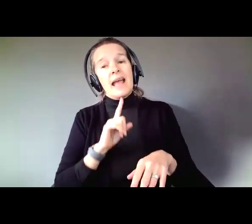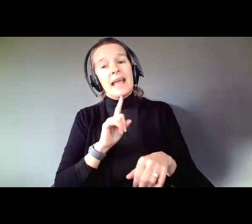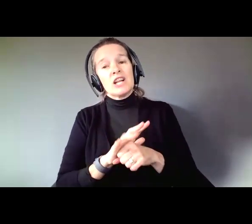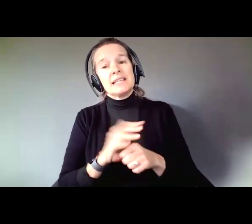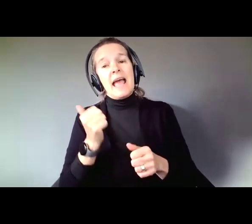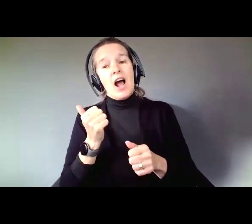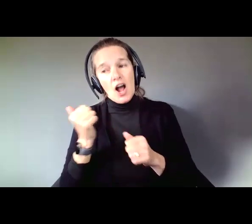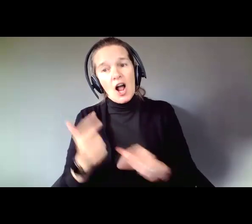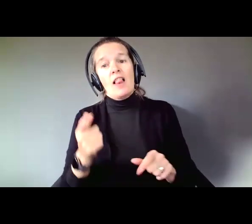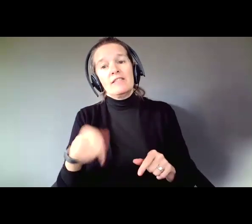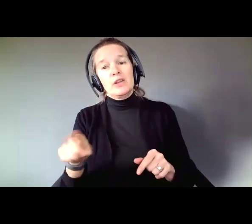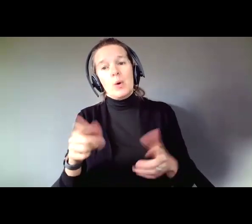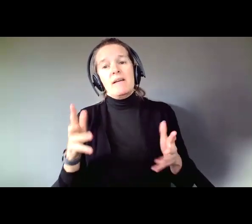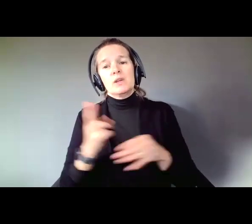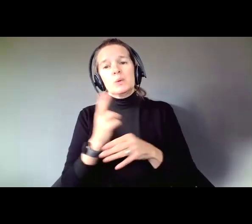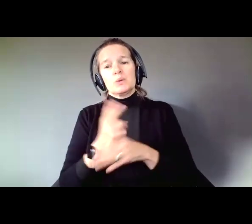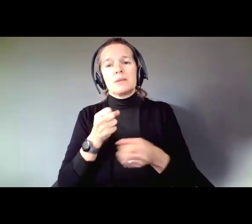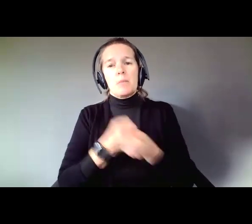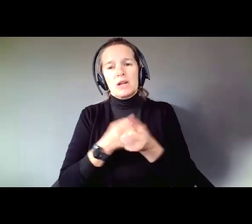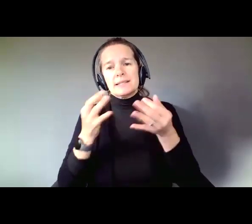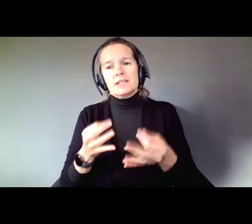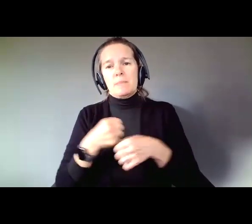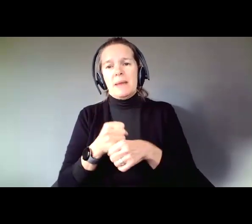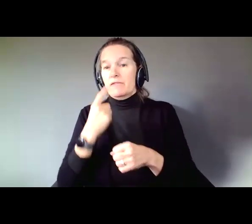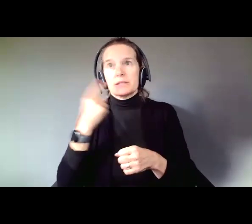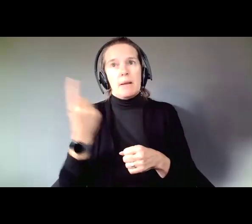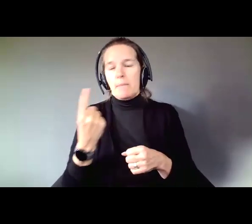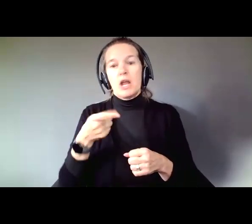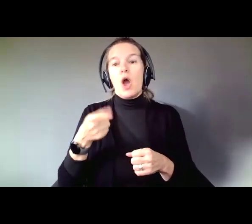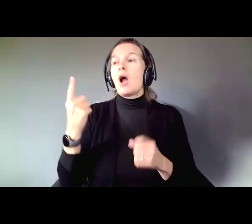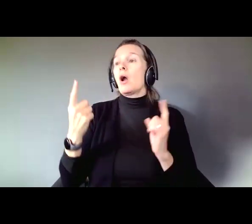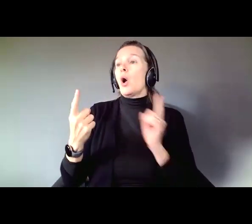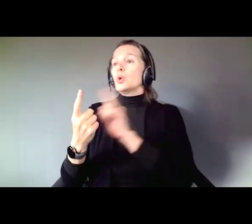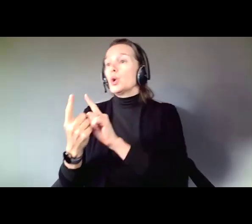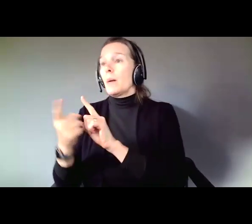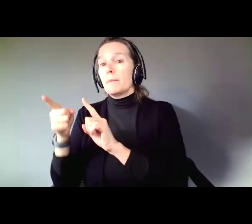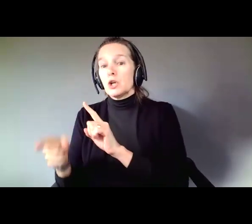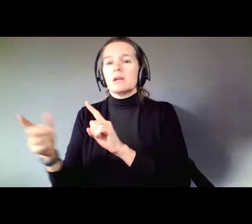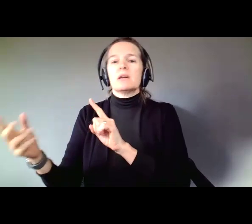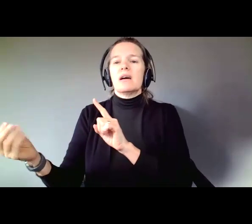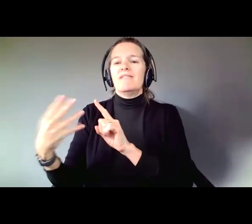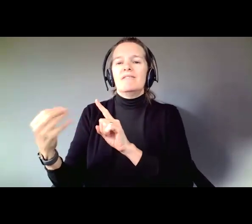Making for something. At some point, someone has gone to someone else for advice about something. Something as simple as what to wear